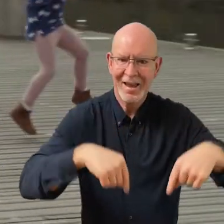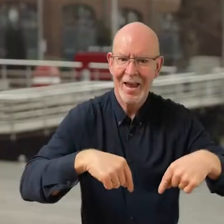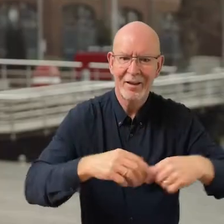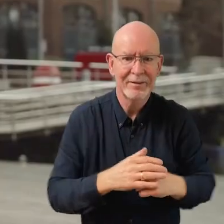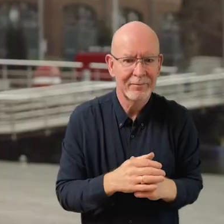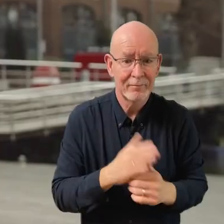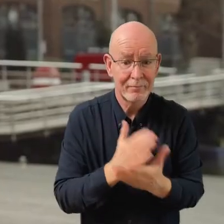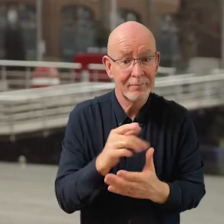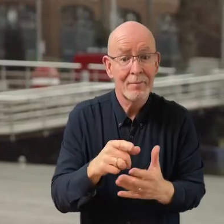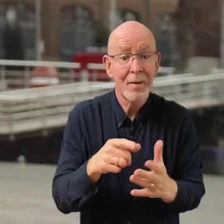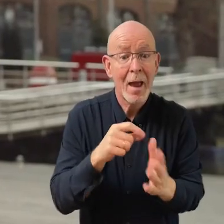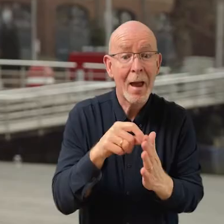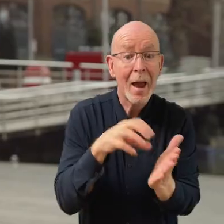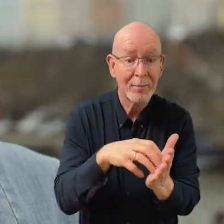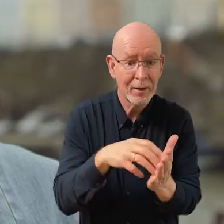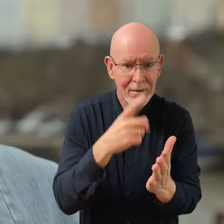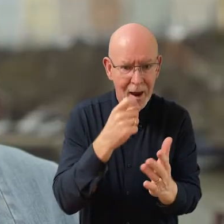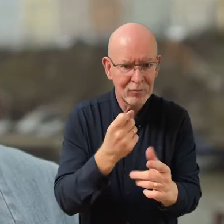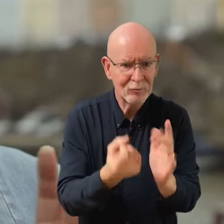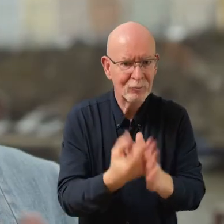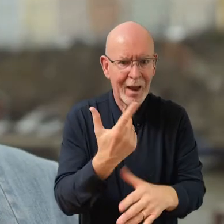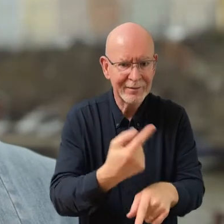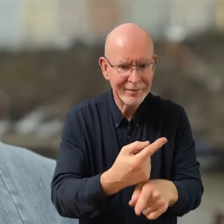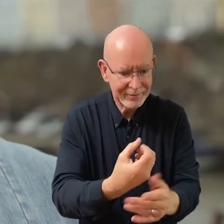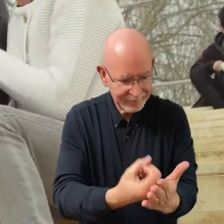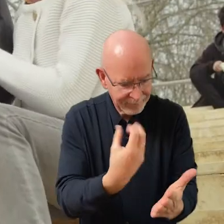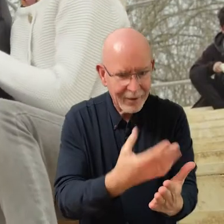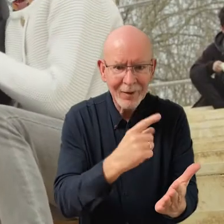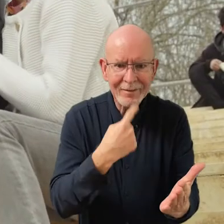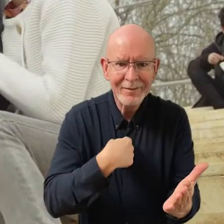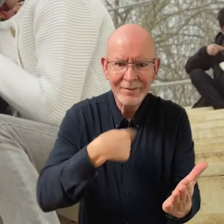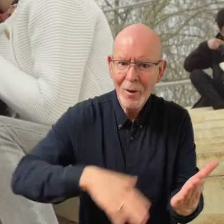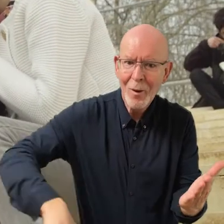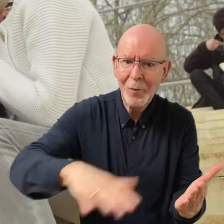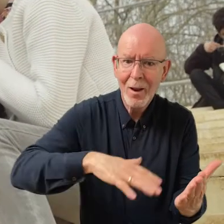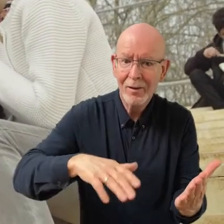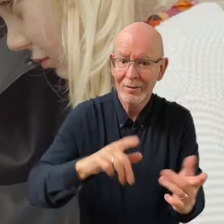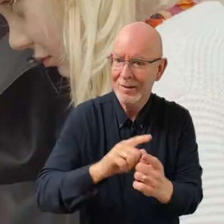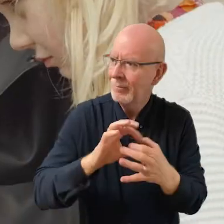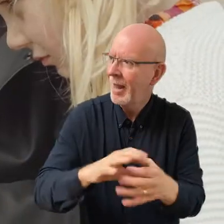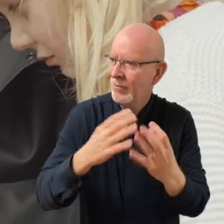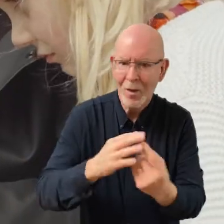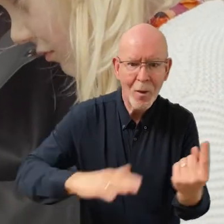It's so that applications might get a chance to speak with a local voice, about using hyper-local information,